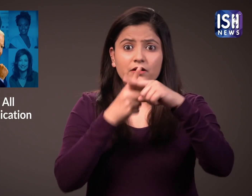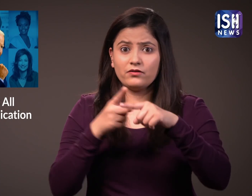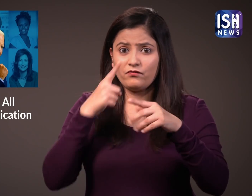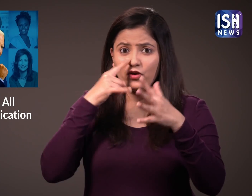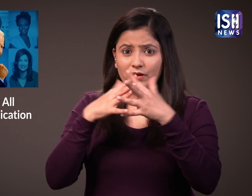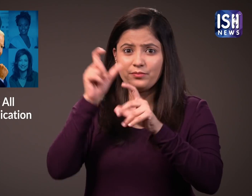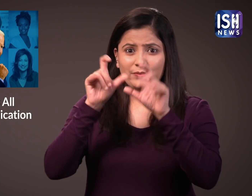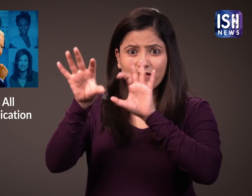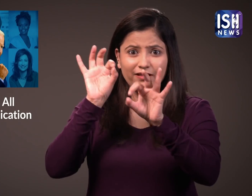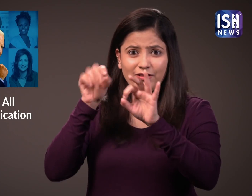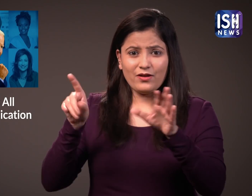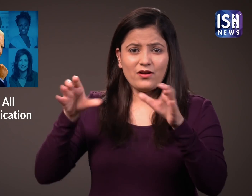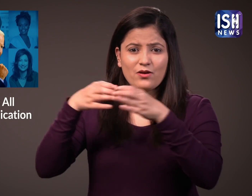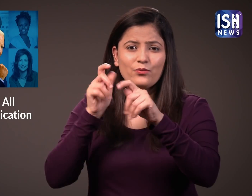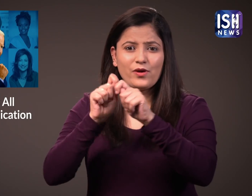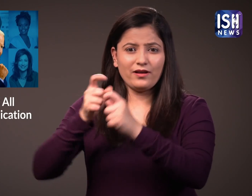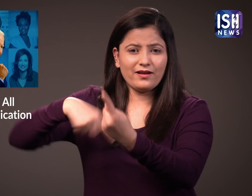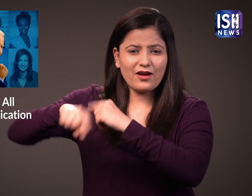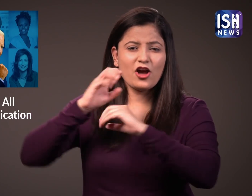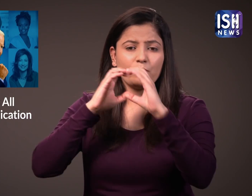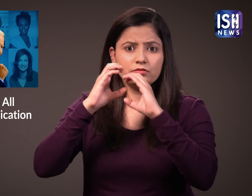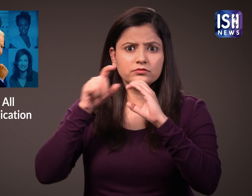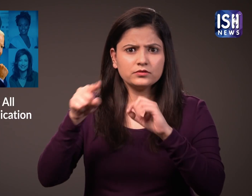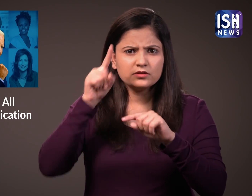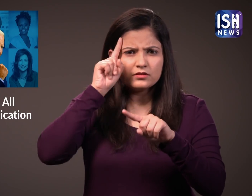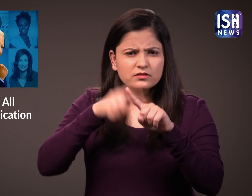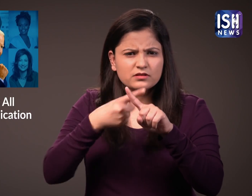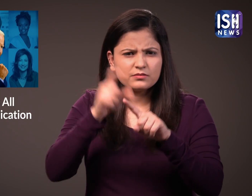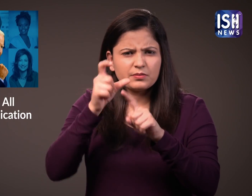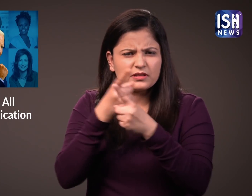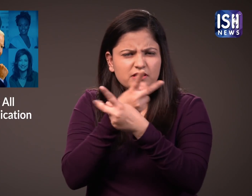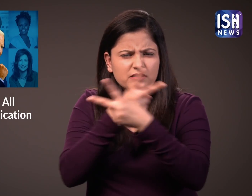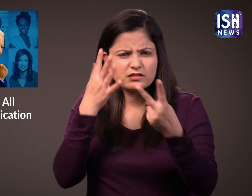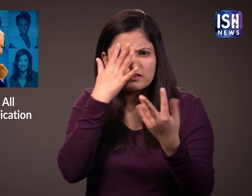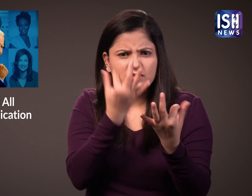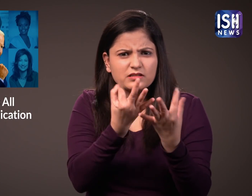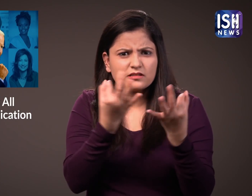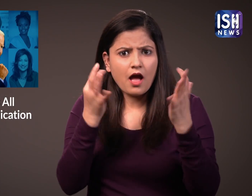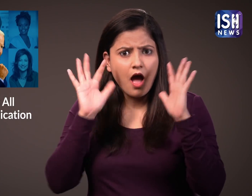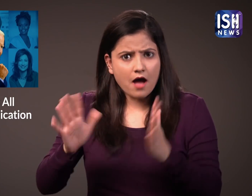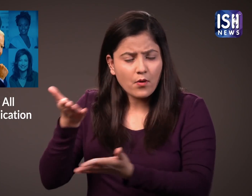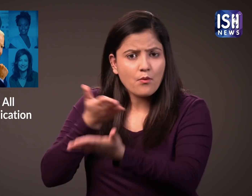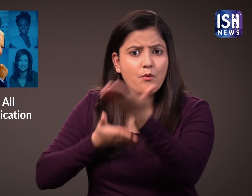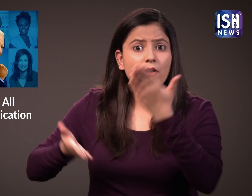These qualified, experienced communicators